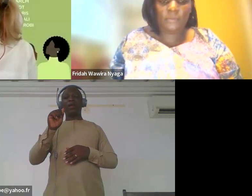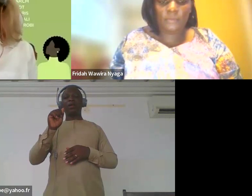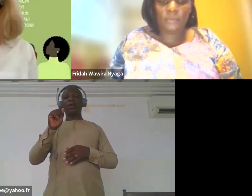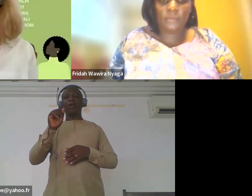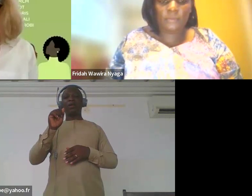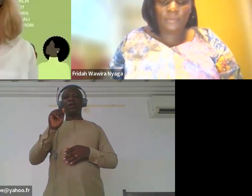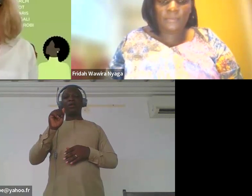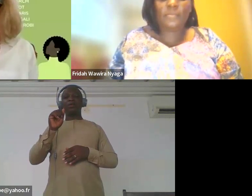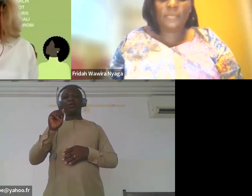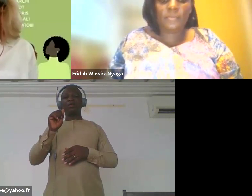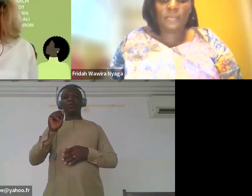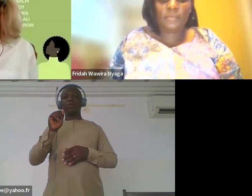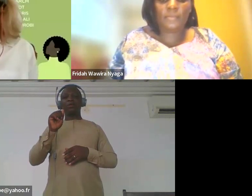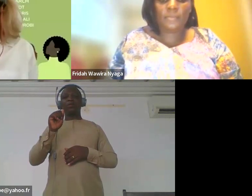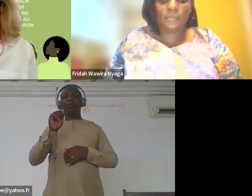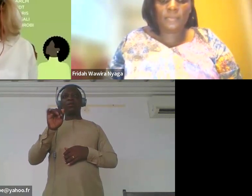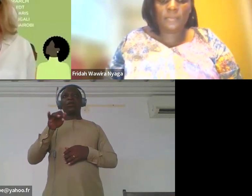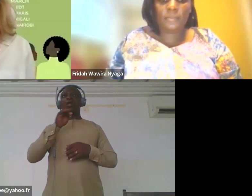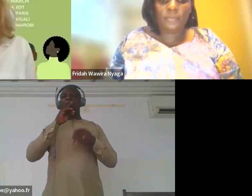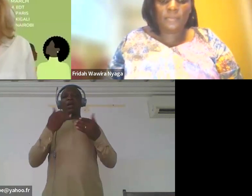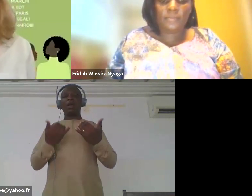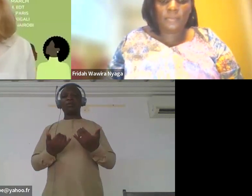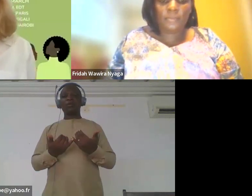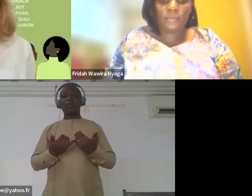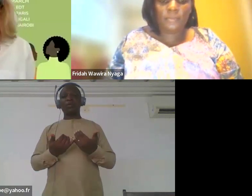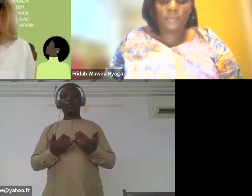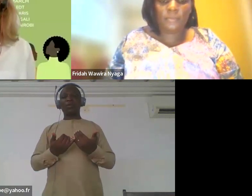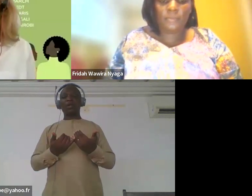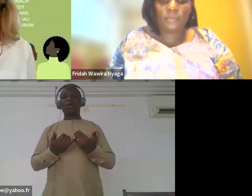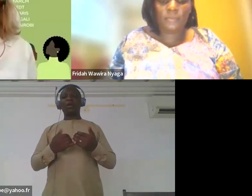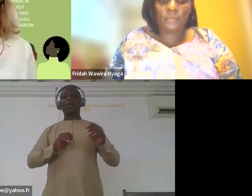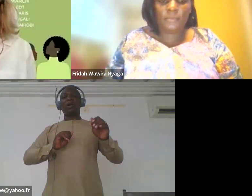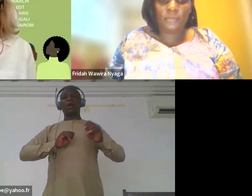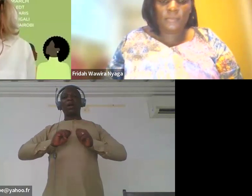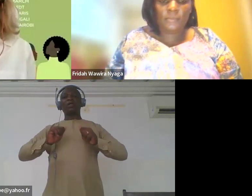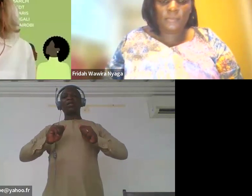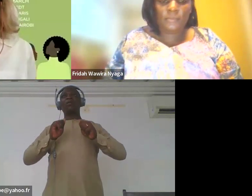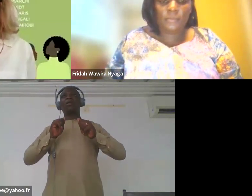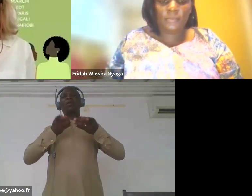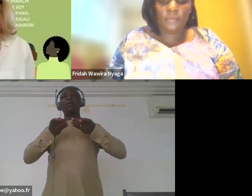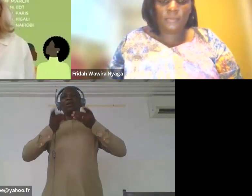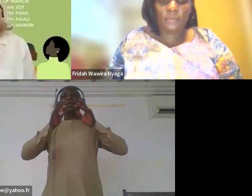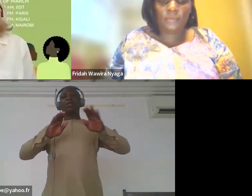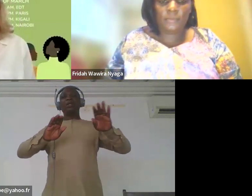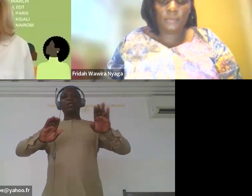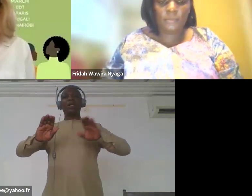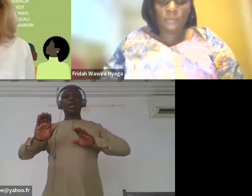you are currently acting executive director